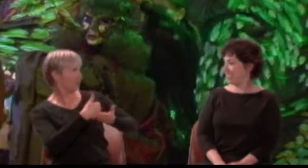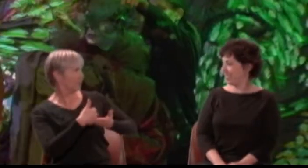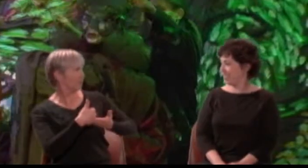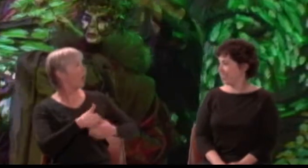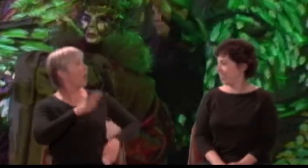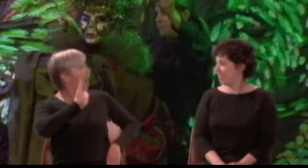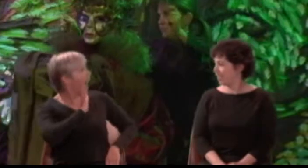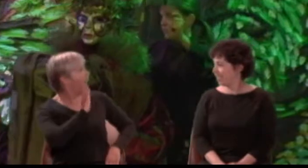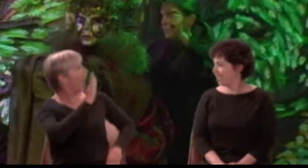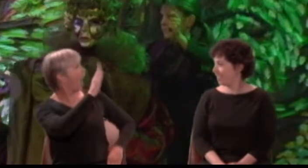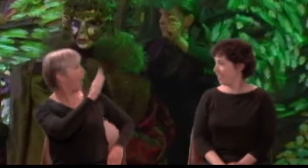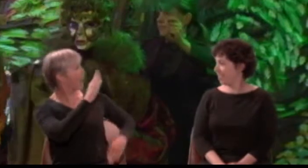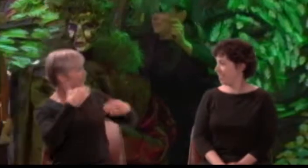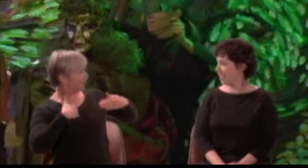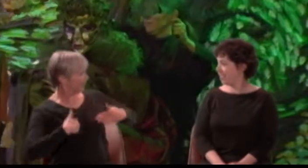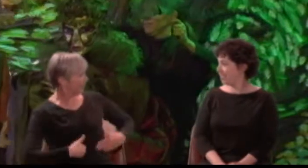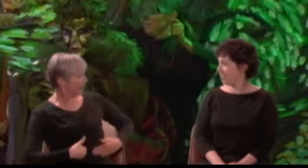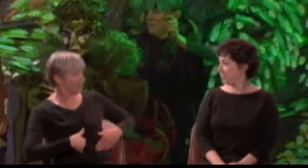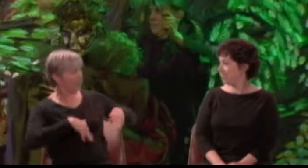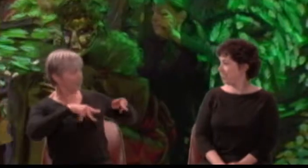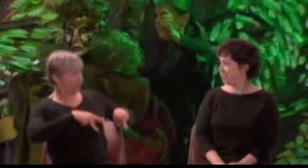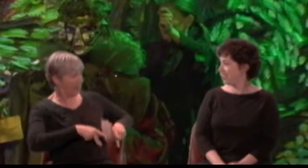Cobweb: Hail! Moth: Hail! Mustardseed: Hail!